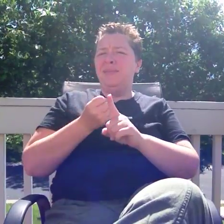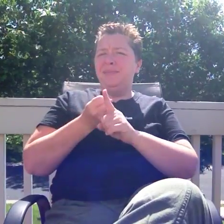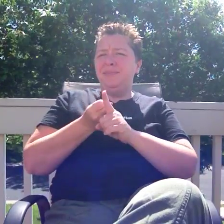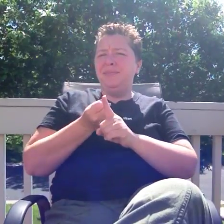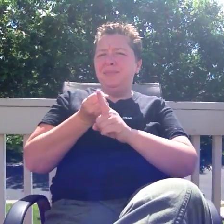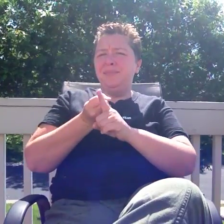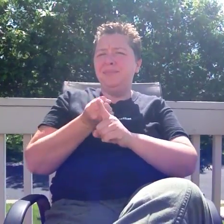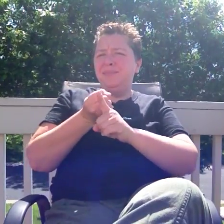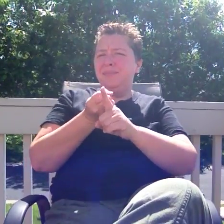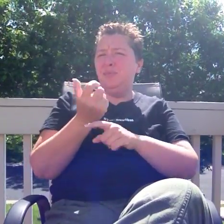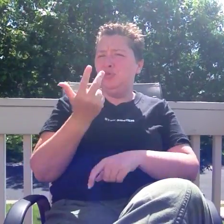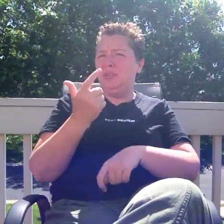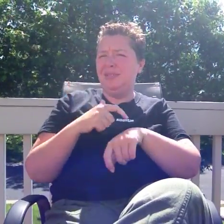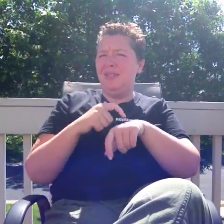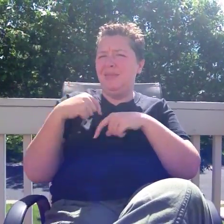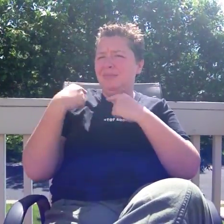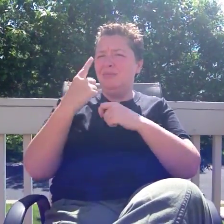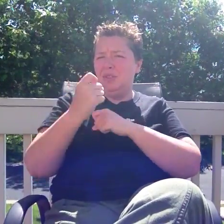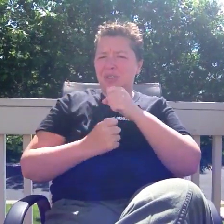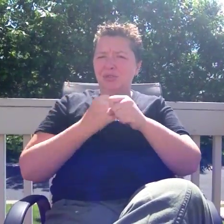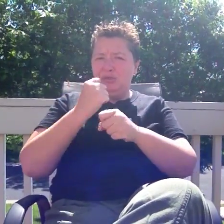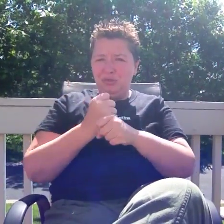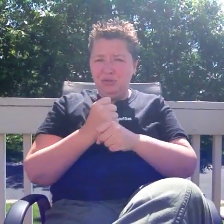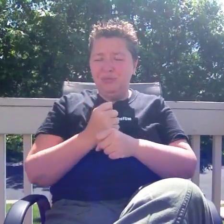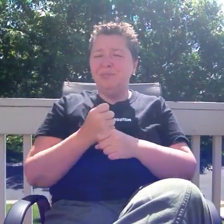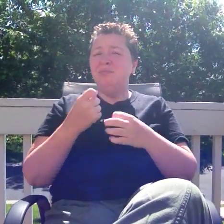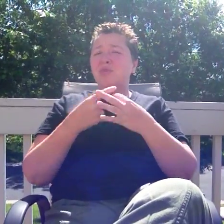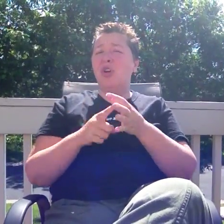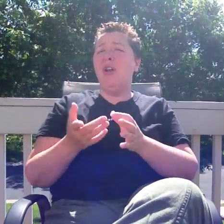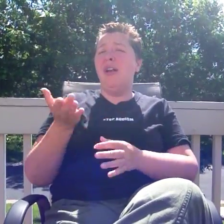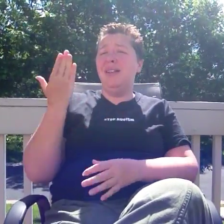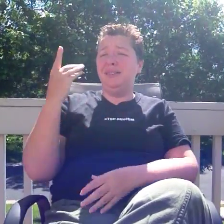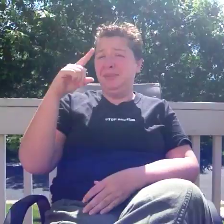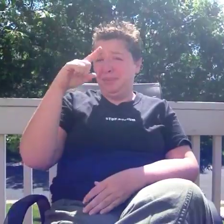We've seen a pattern over the past year, starting last summer,